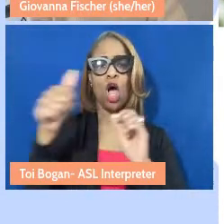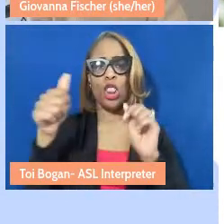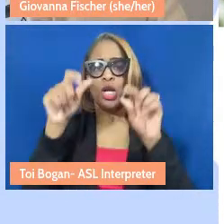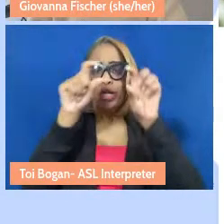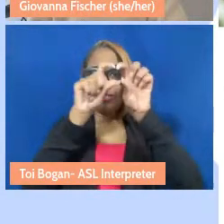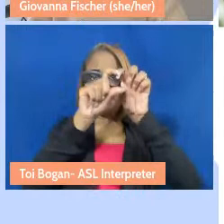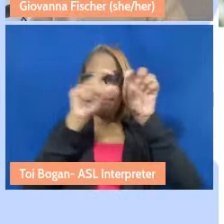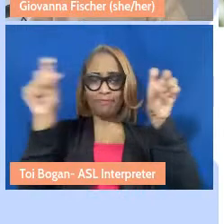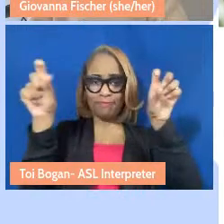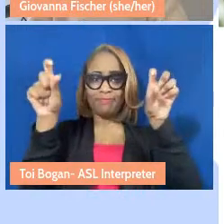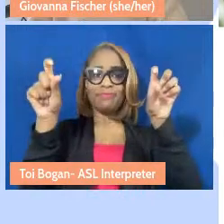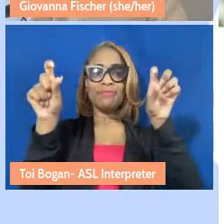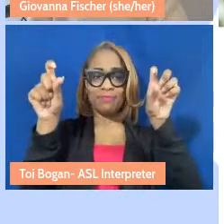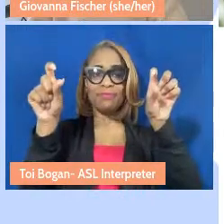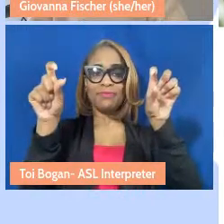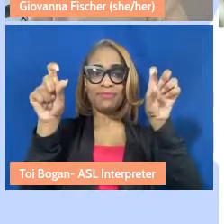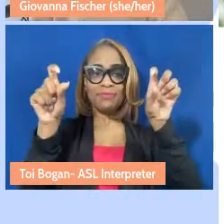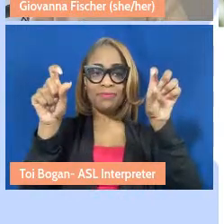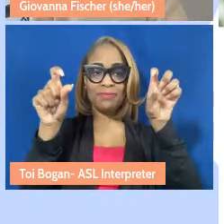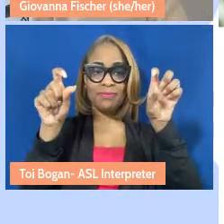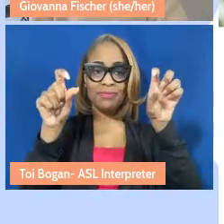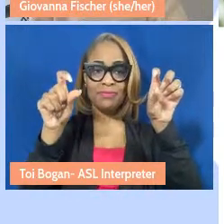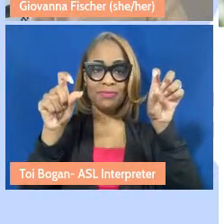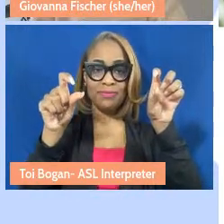which links to provocations in the learning guide. We'll get through in a moment.